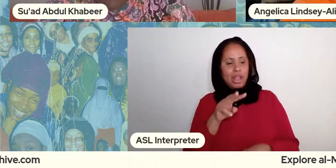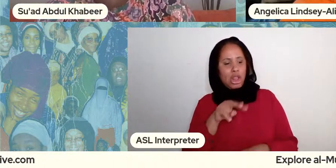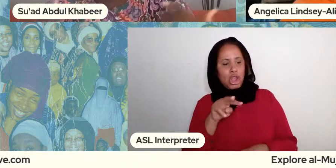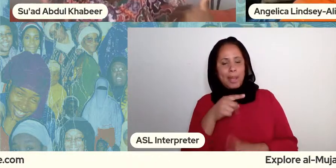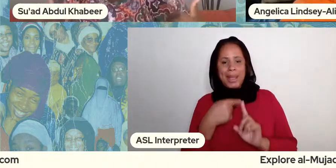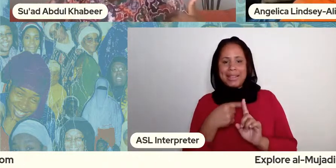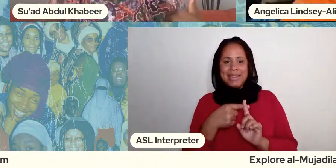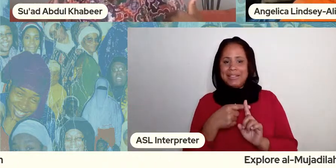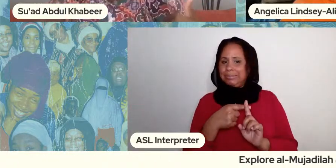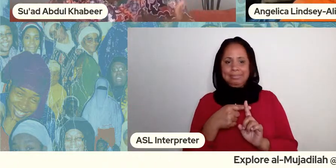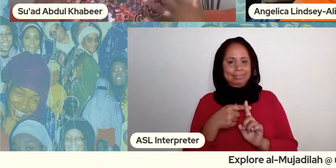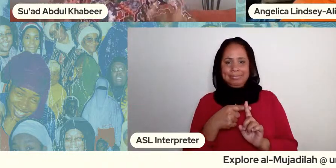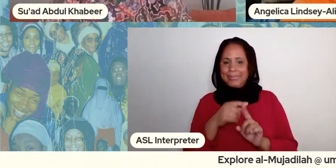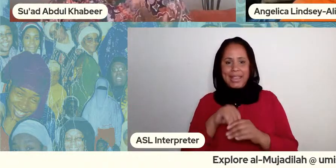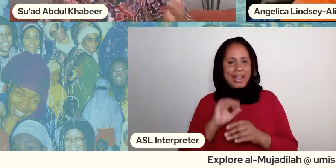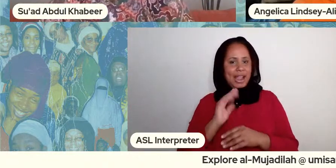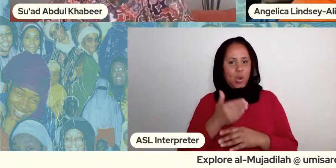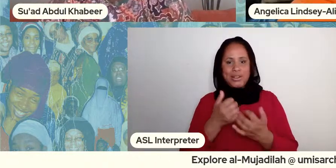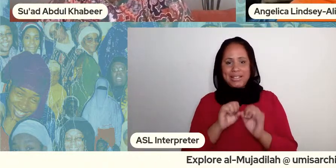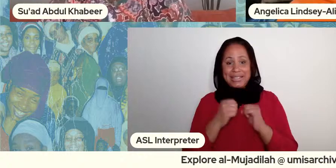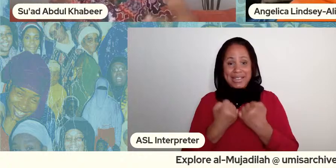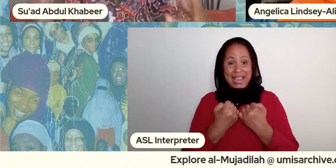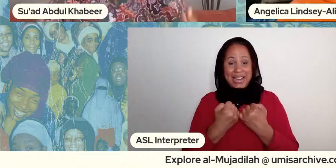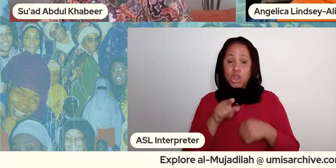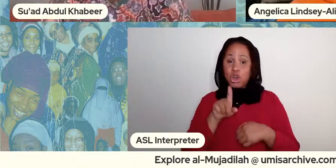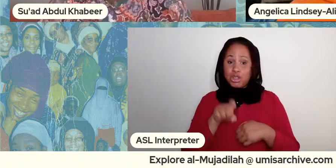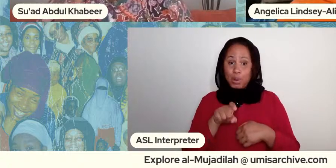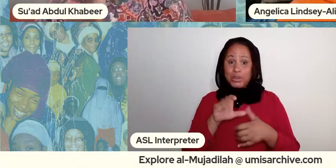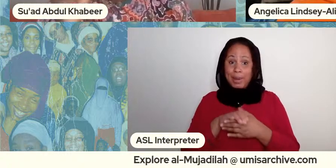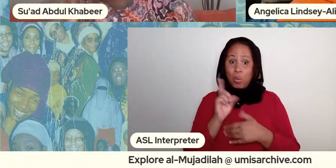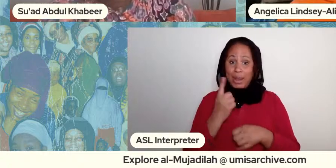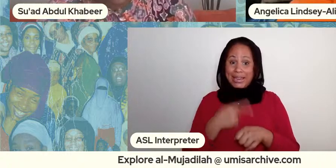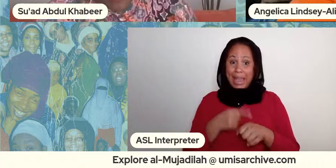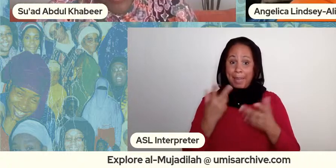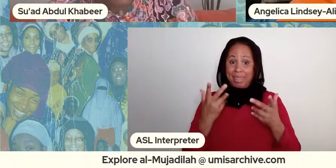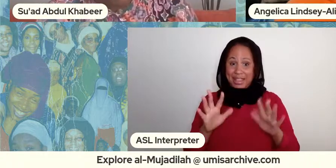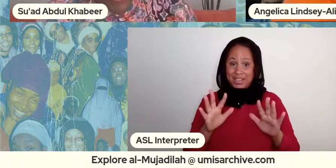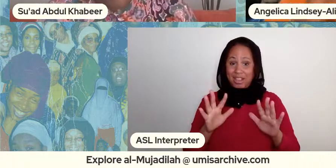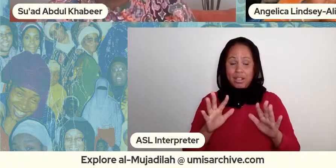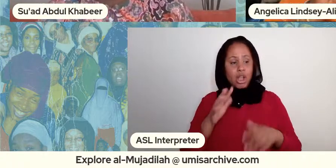right in our society right people supposed to get married women for women exactly right right